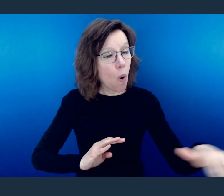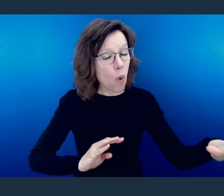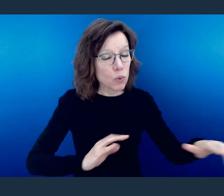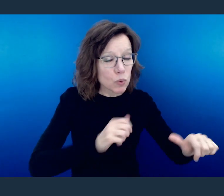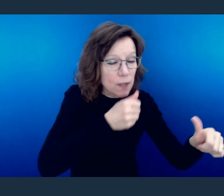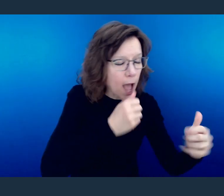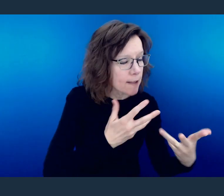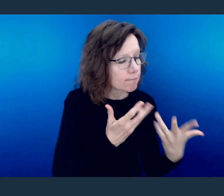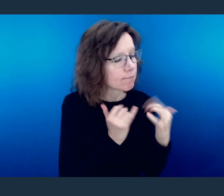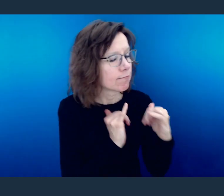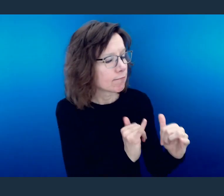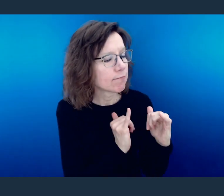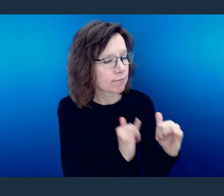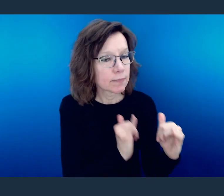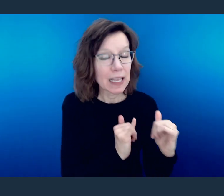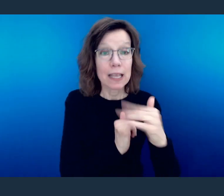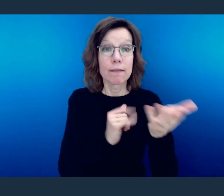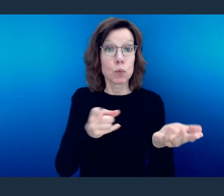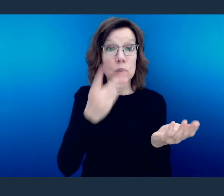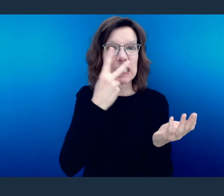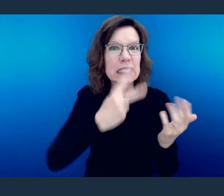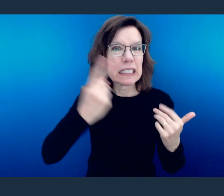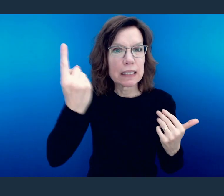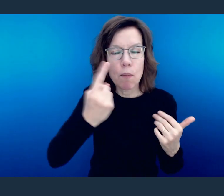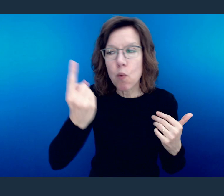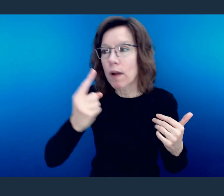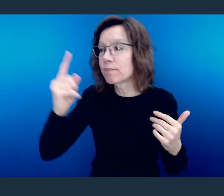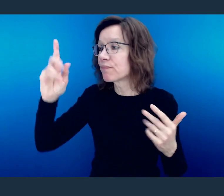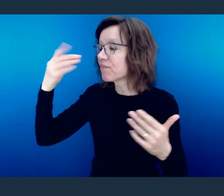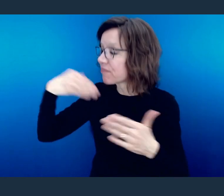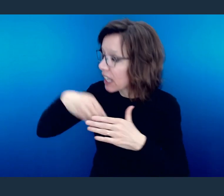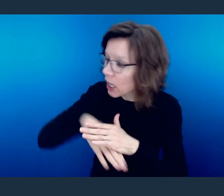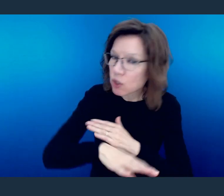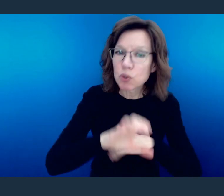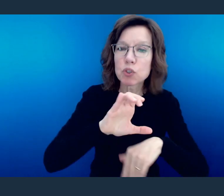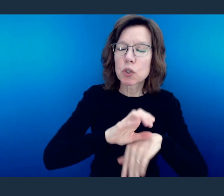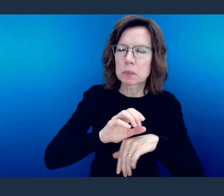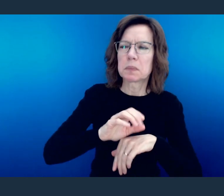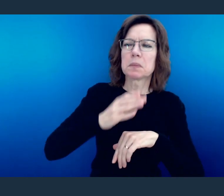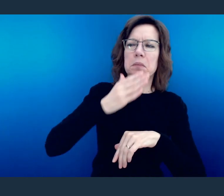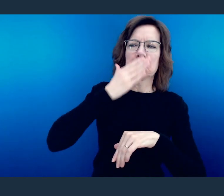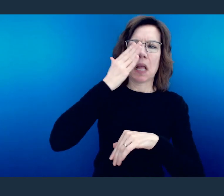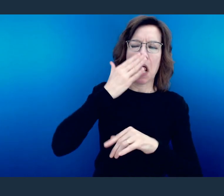If people are down, when you see somebody who comes into the church and maybe they smell